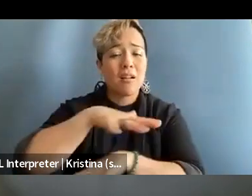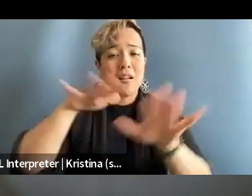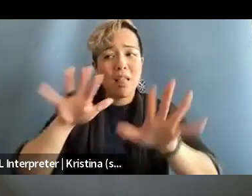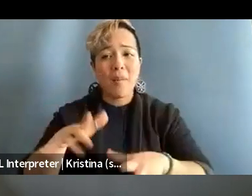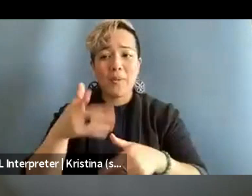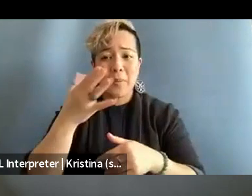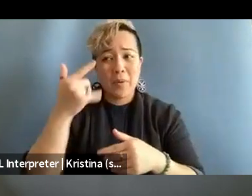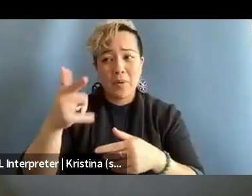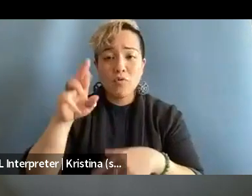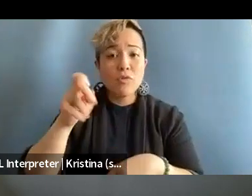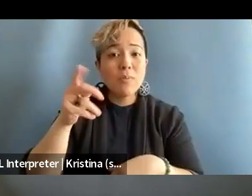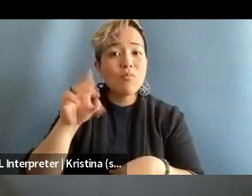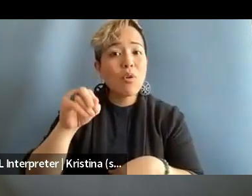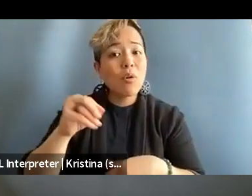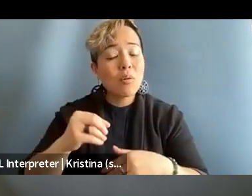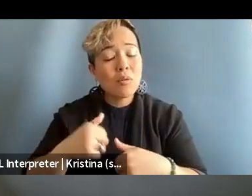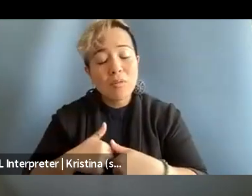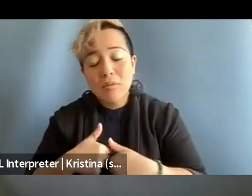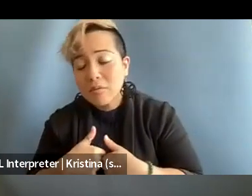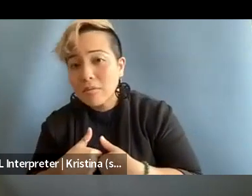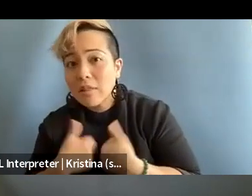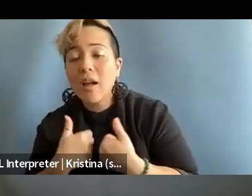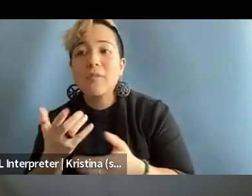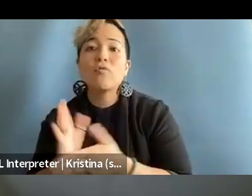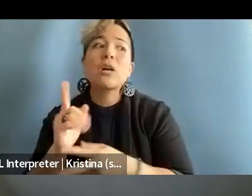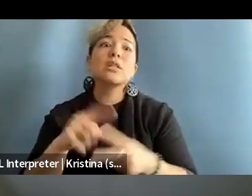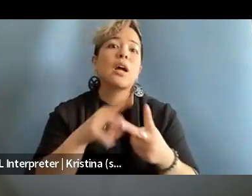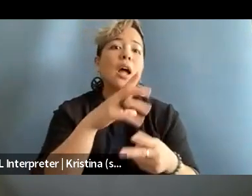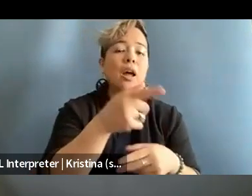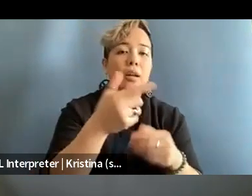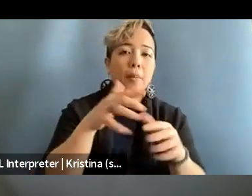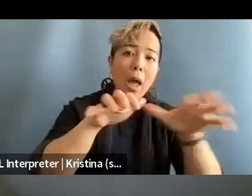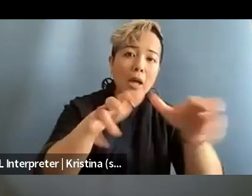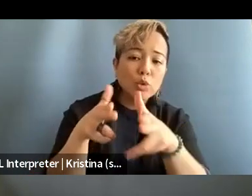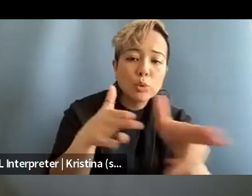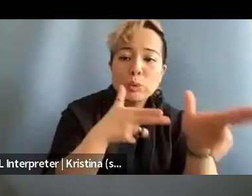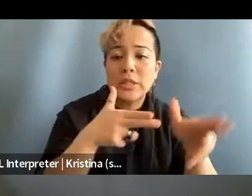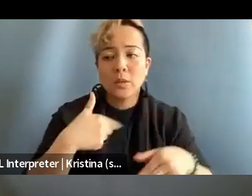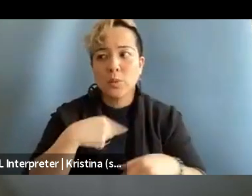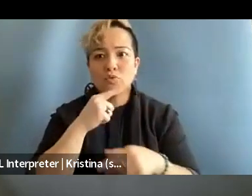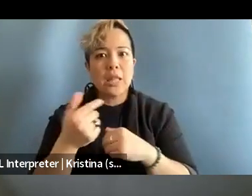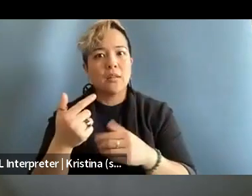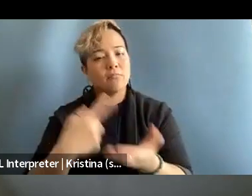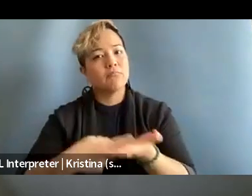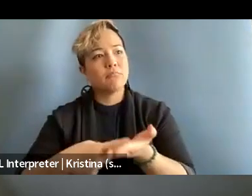and a record amount of mass shootings. We're really on the front lines of covering this on our campuses and our communities.